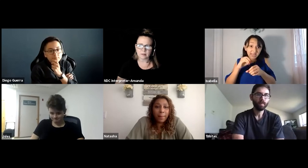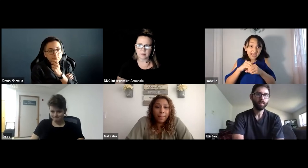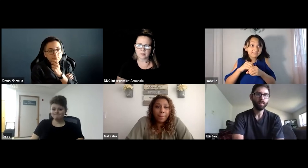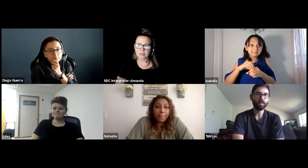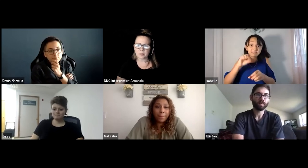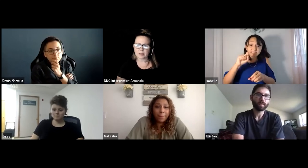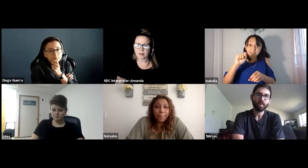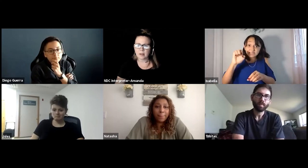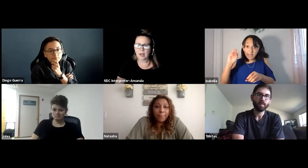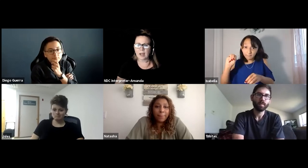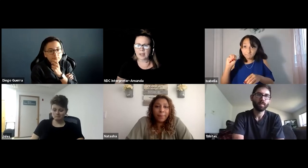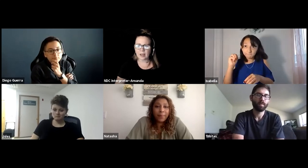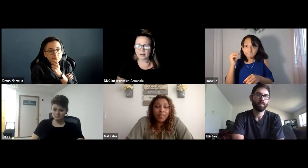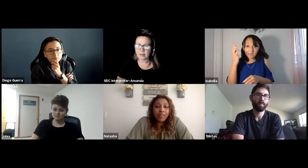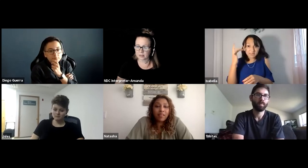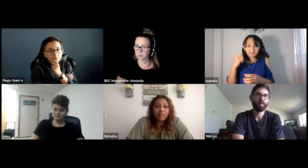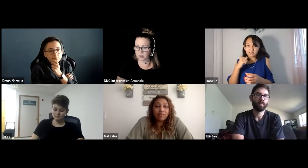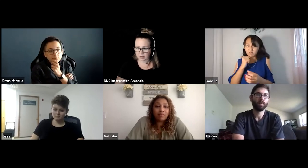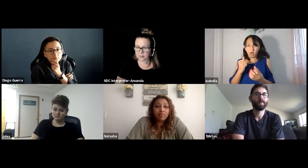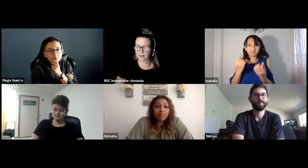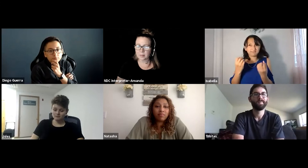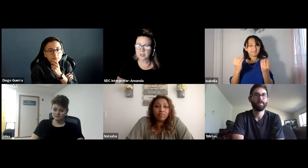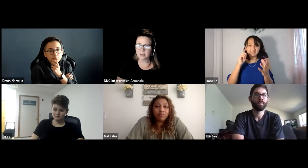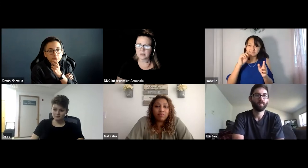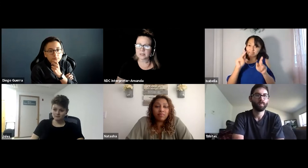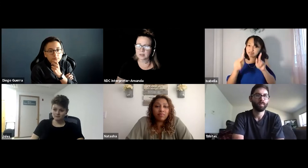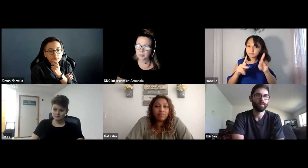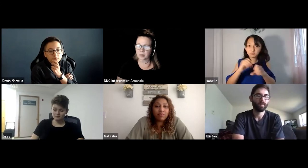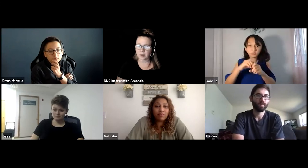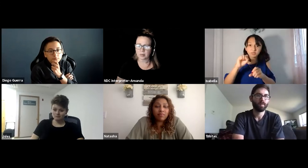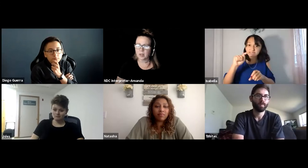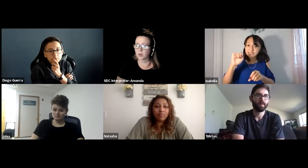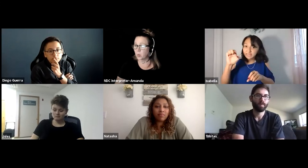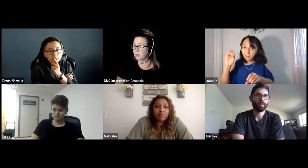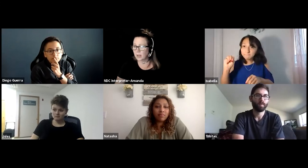This is Bella. I had that experience, like I mentioned, in the STEM program there weren't a lot of Deaf people